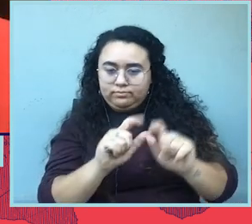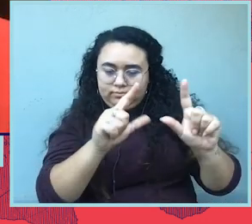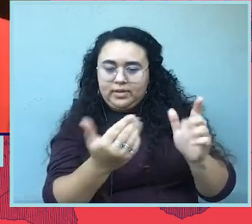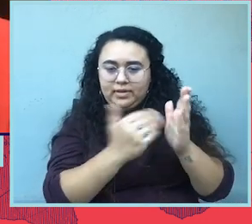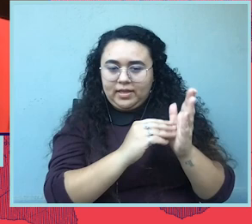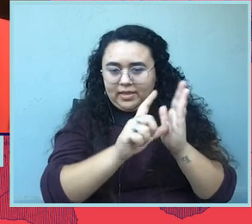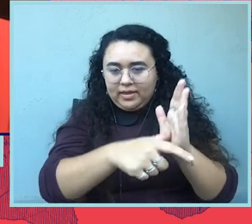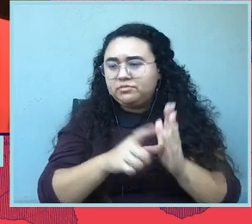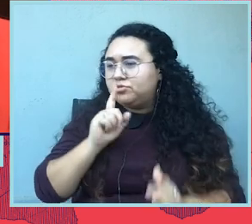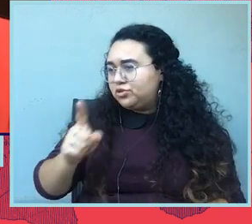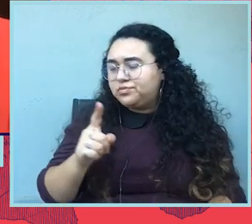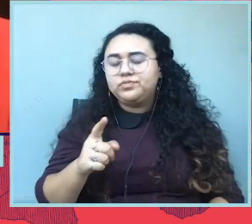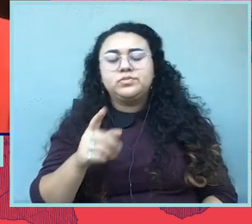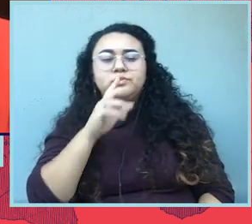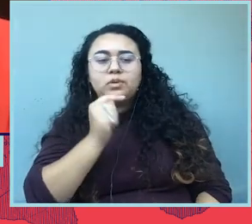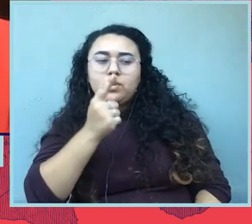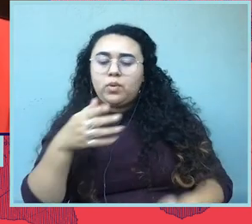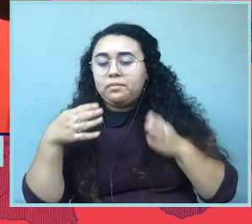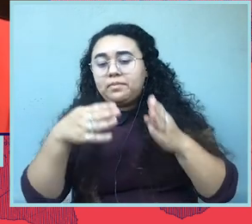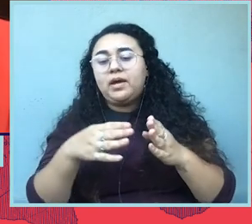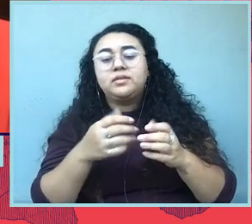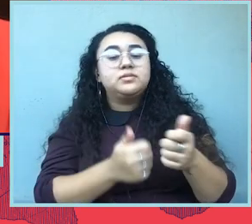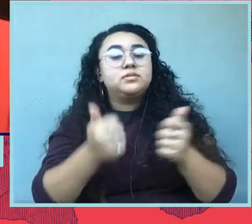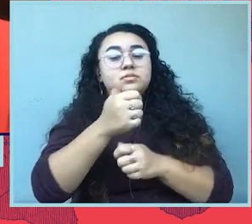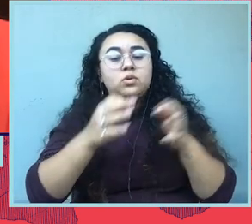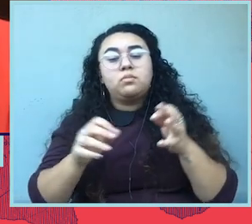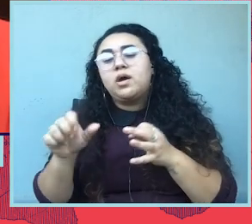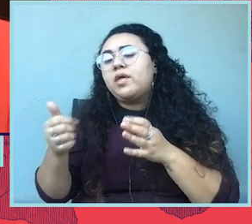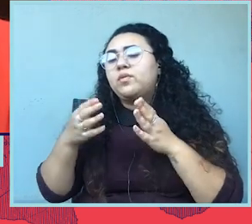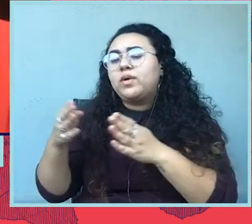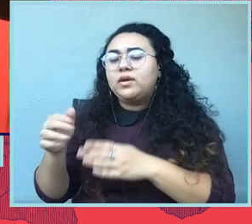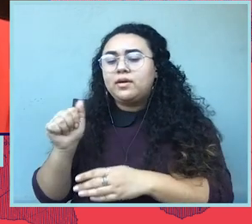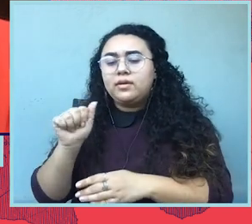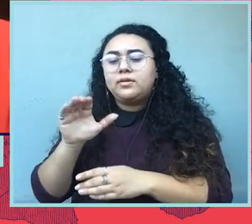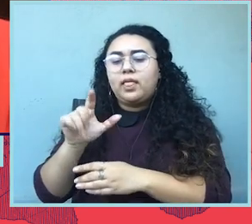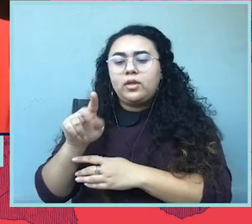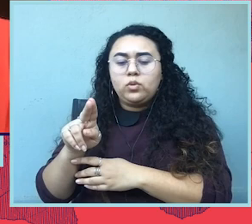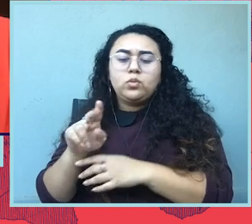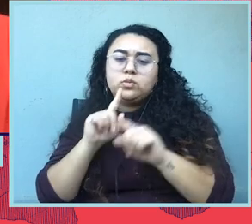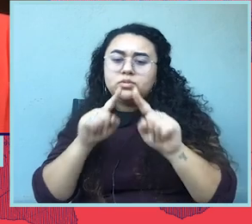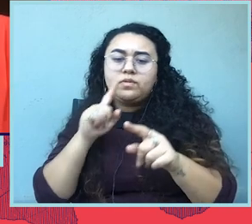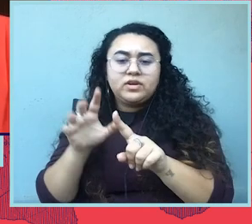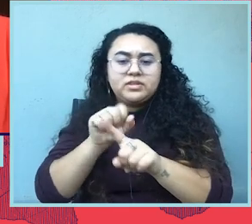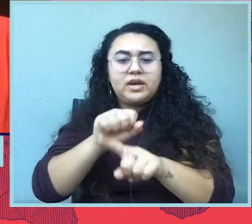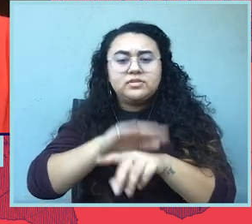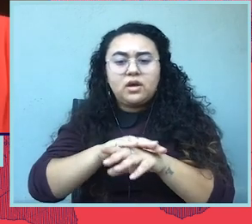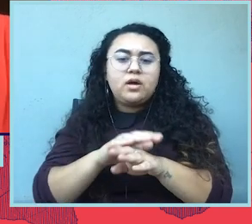Is, you know, we just talked about one path to the Supreme Court, but how else is the ACLU responding to these attacks on abortion care? Sure.